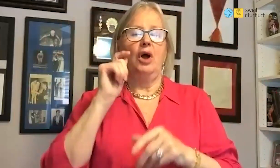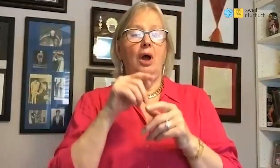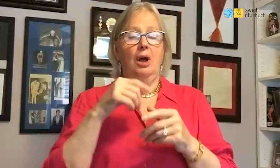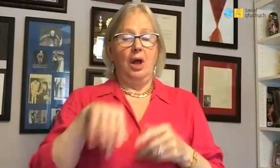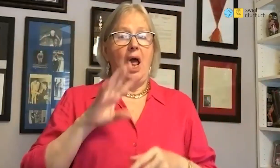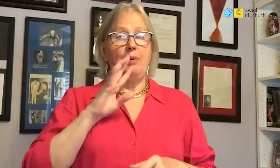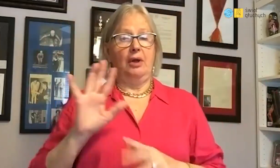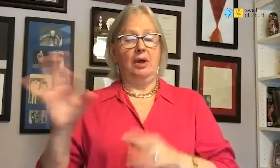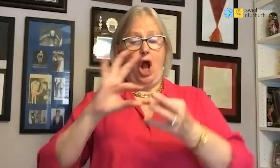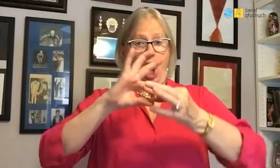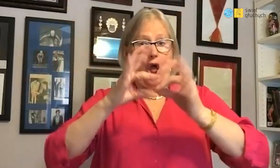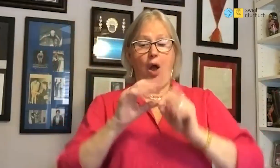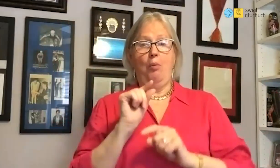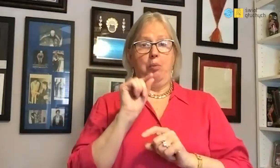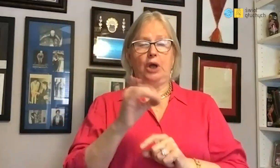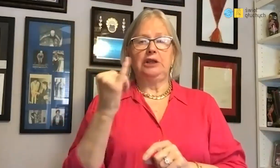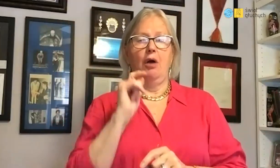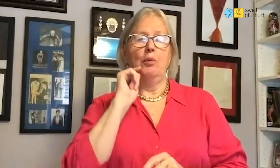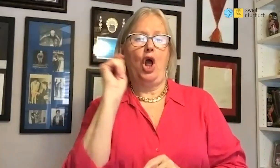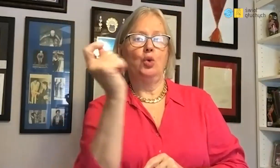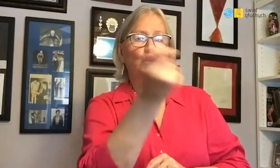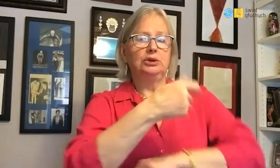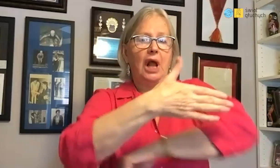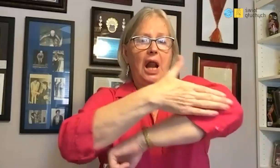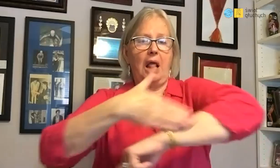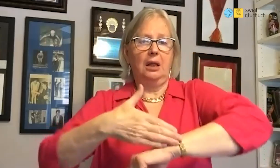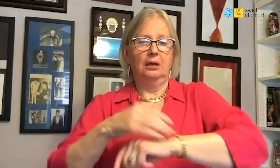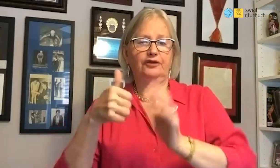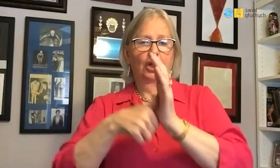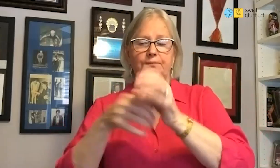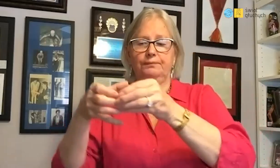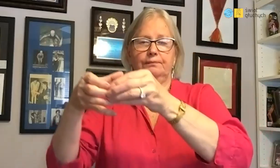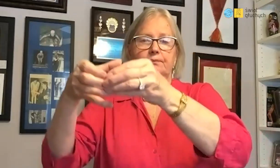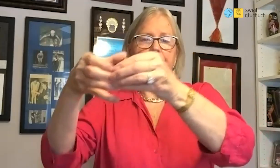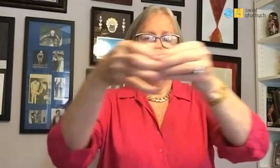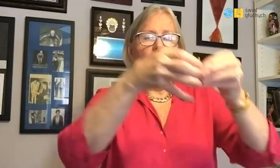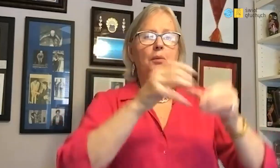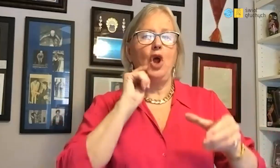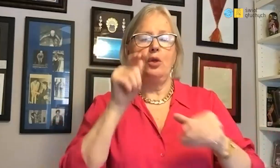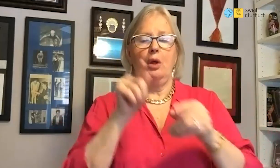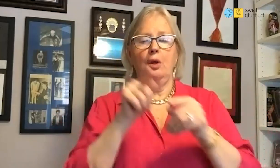There is a practise in America that after the Olympics there's trip, a trip to other countries,